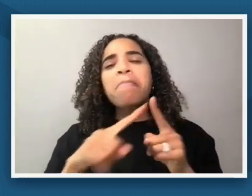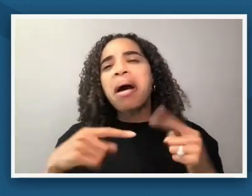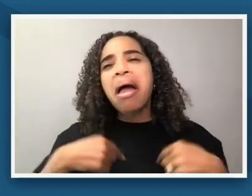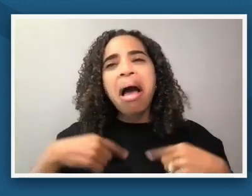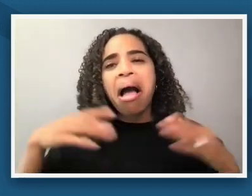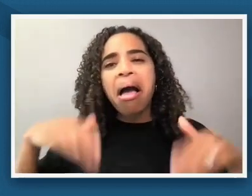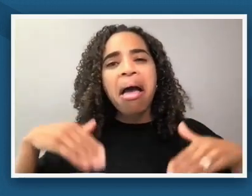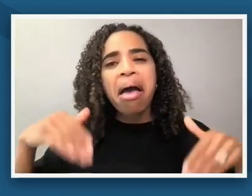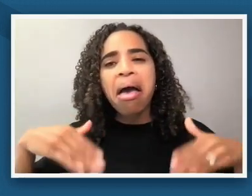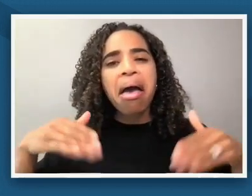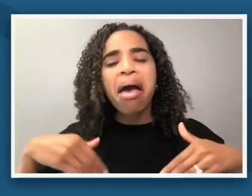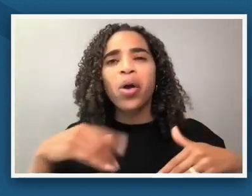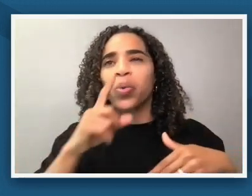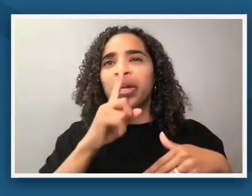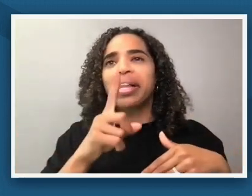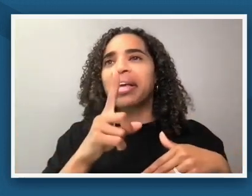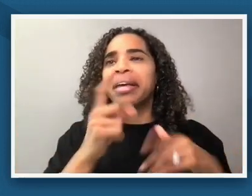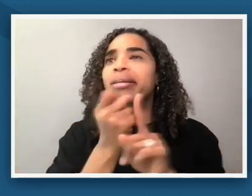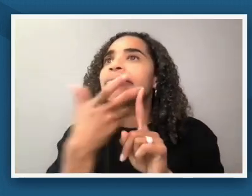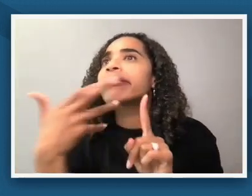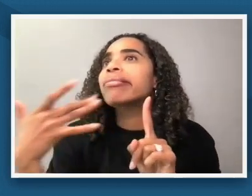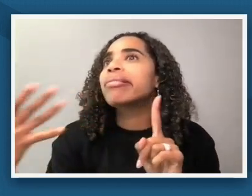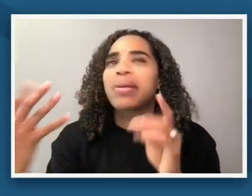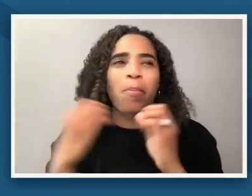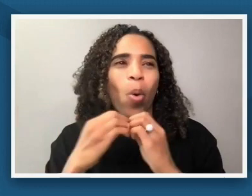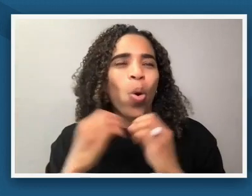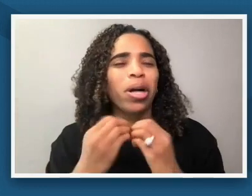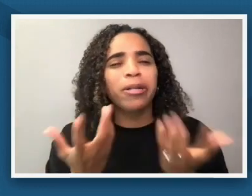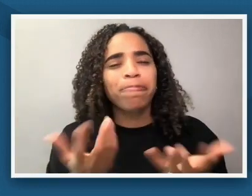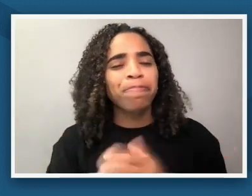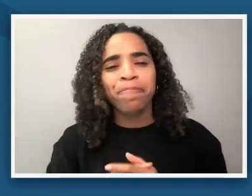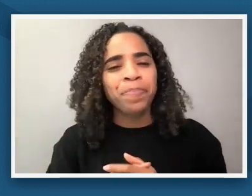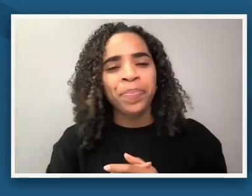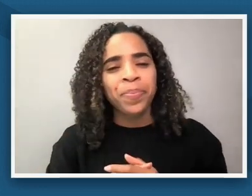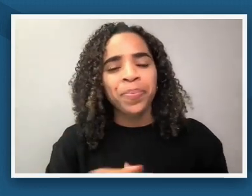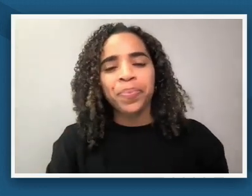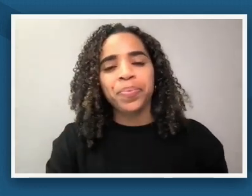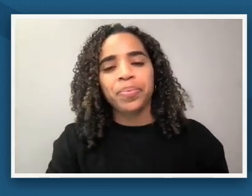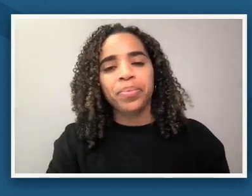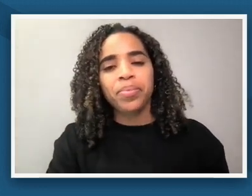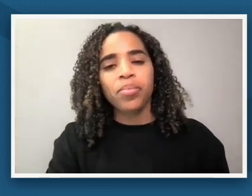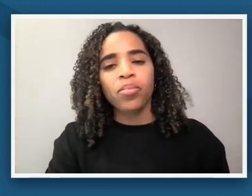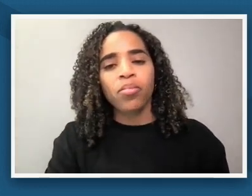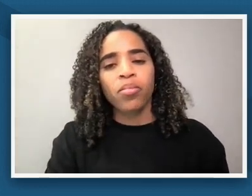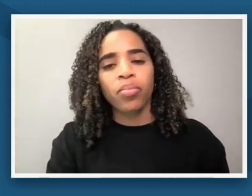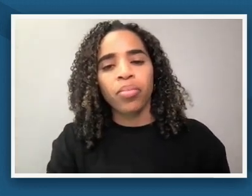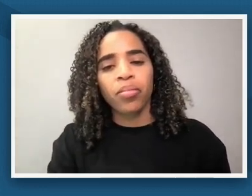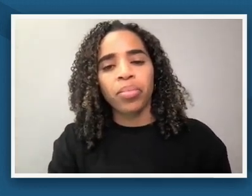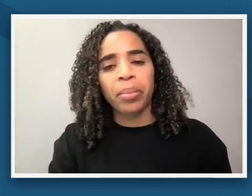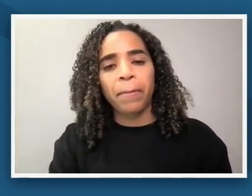beyond that um which i think is is why